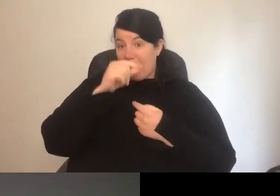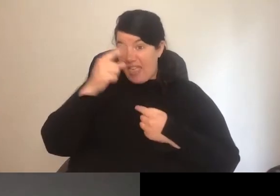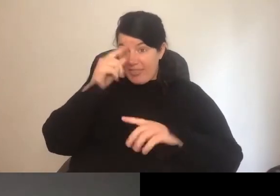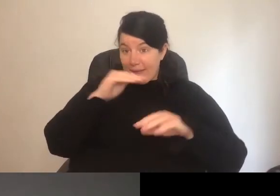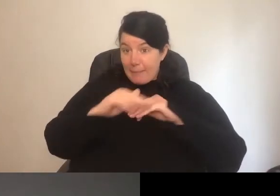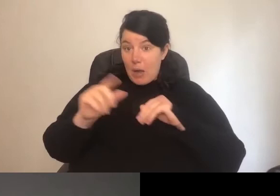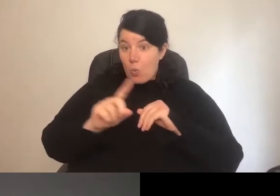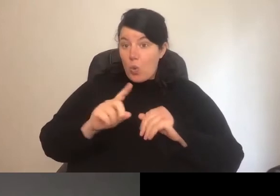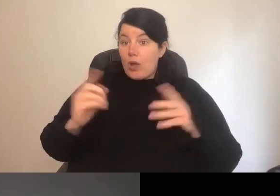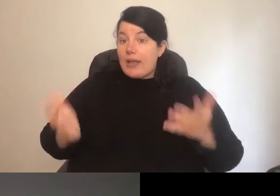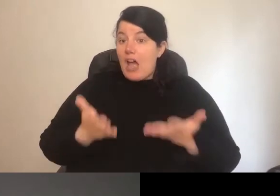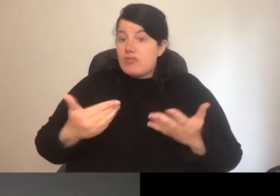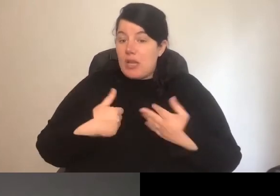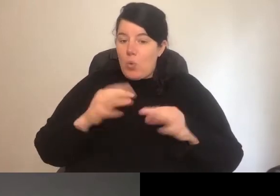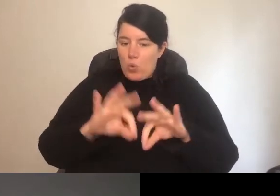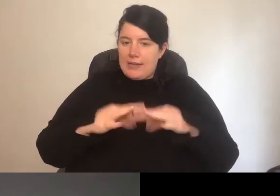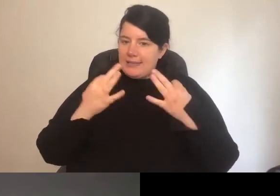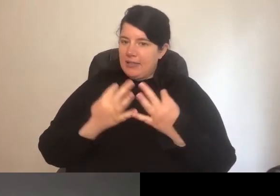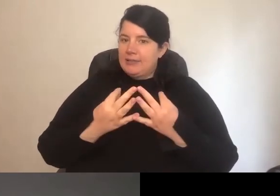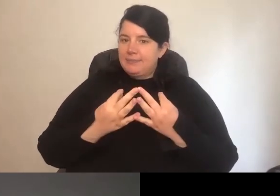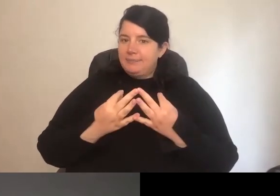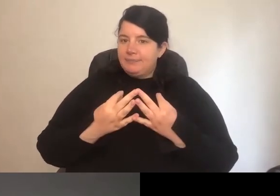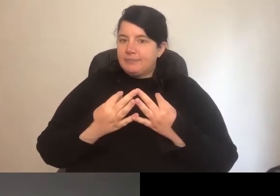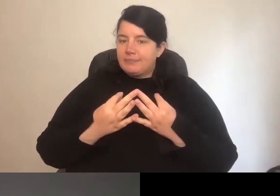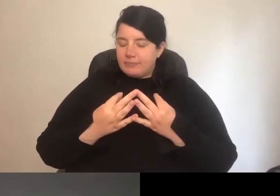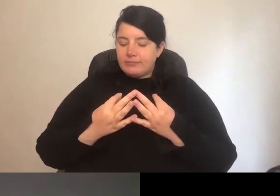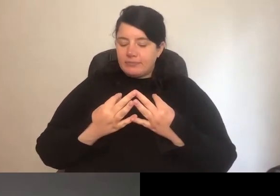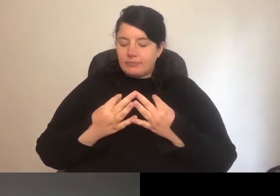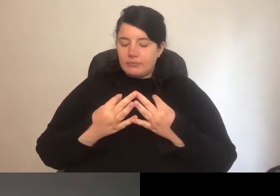encouraging with our organisations is that - is to think about doing -